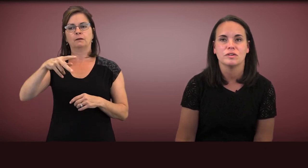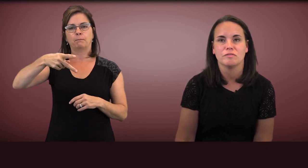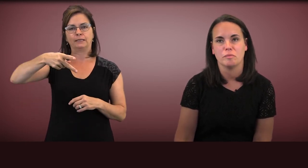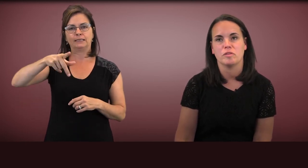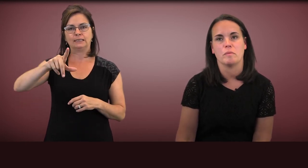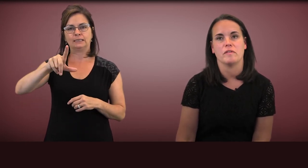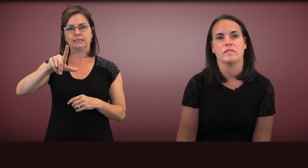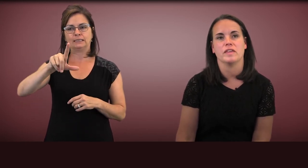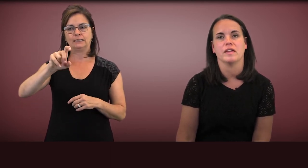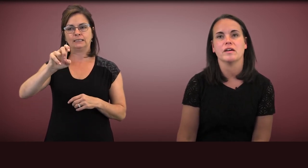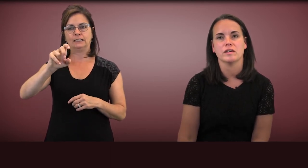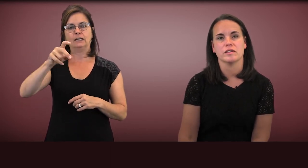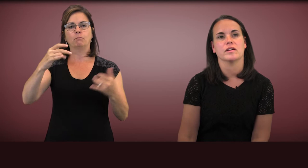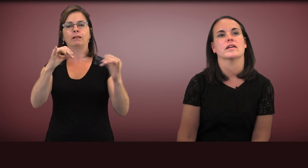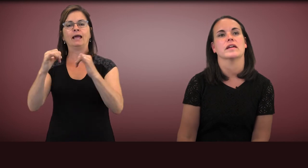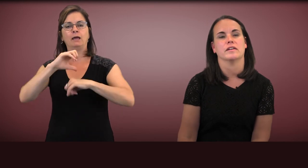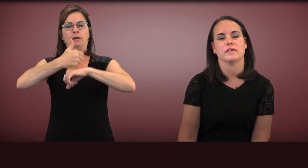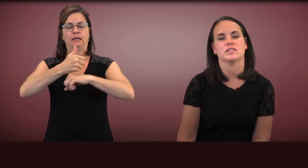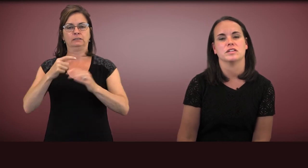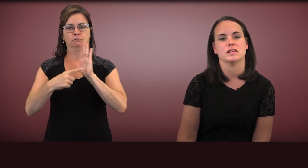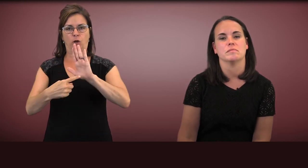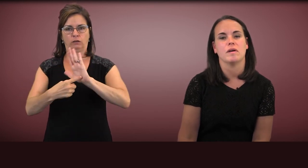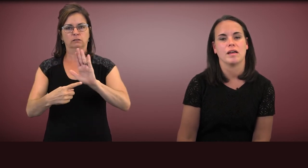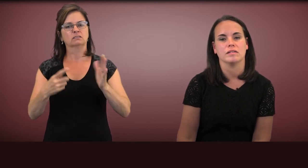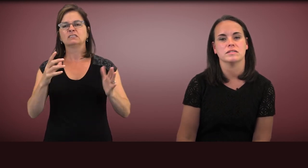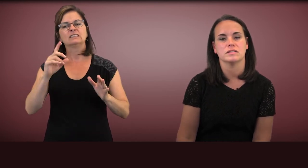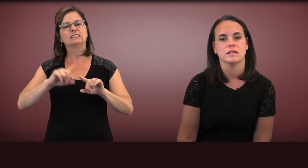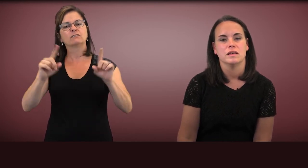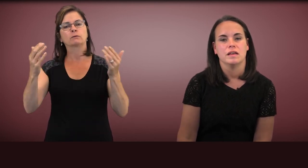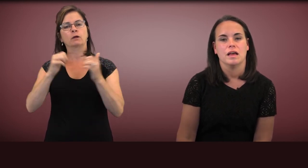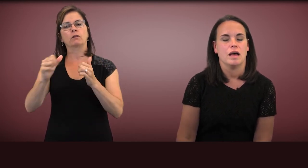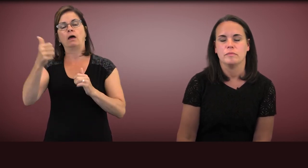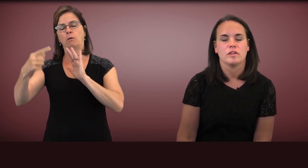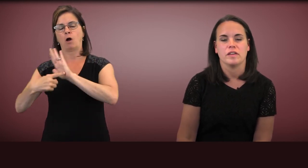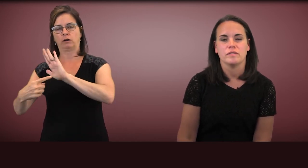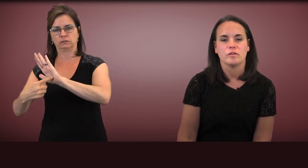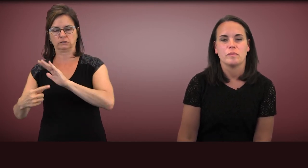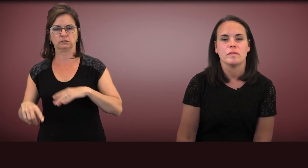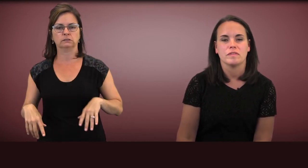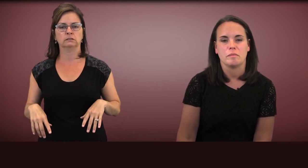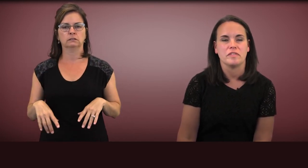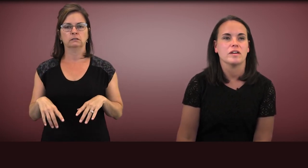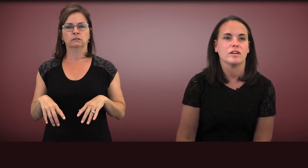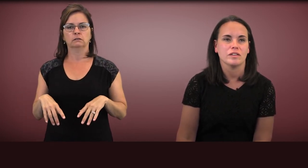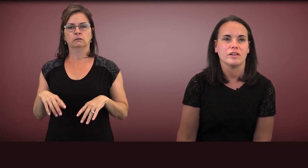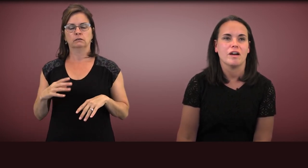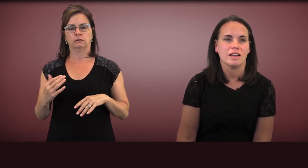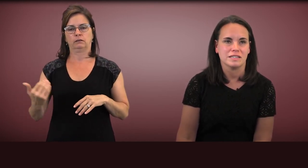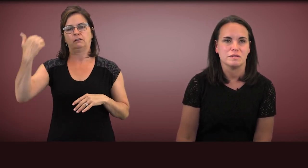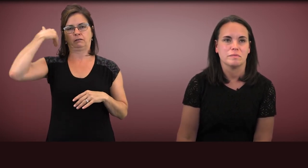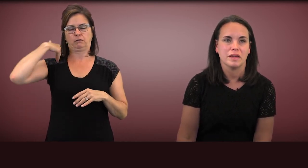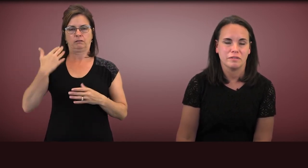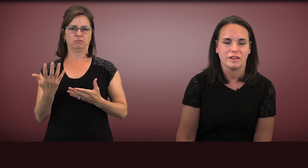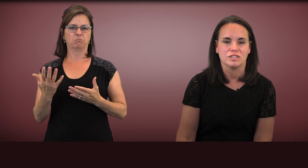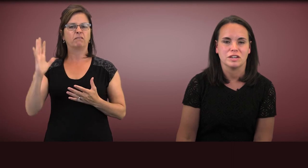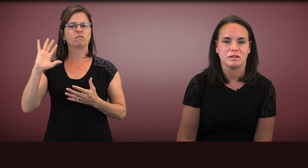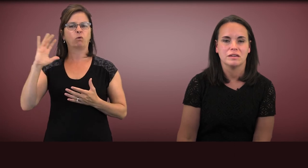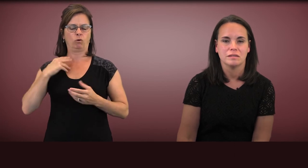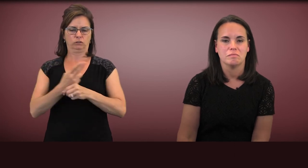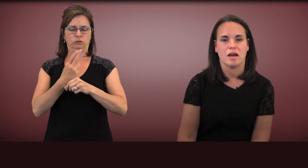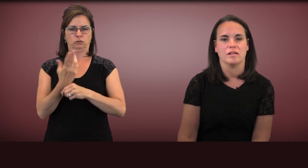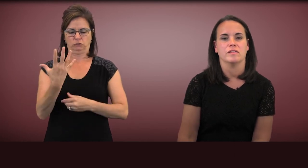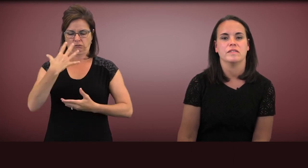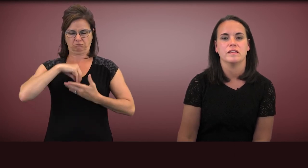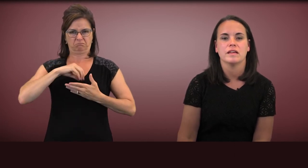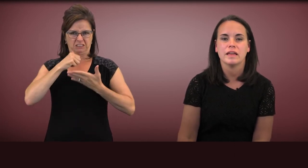from some of the earlier autism intervention models,